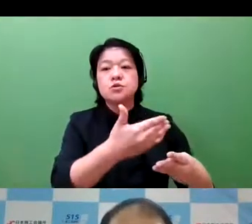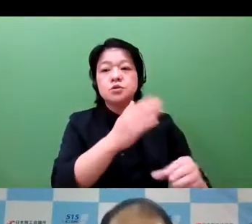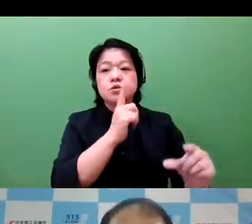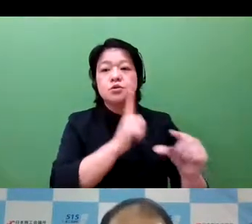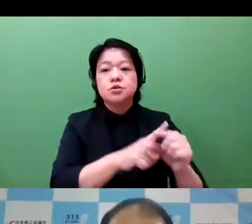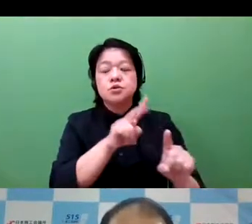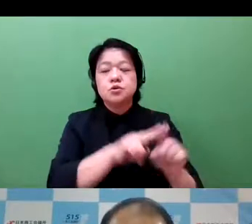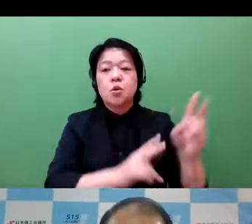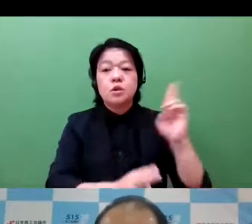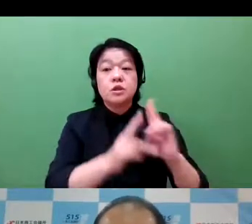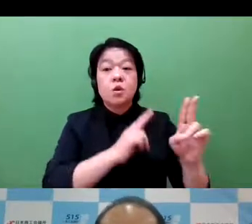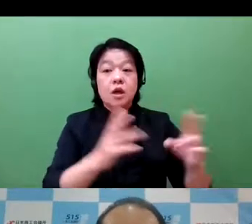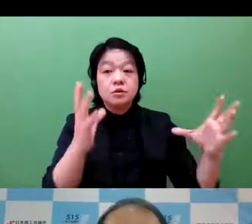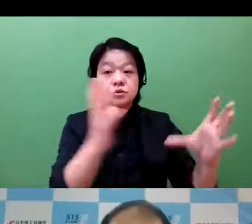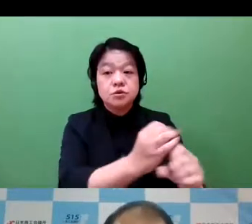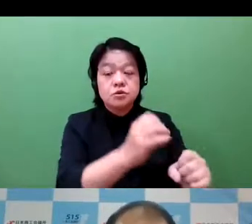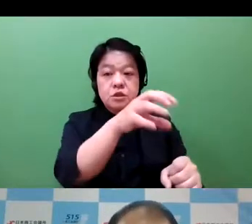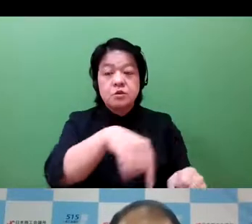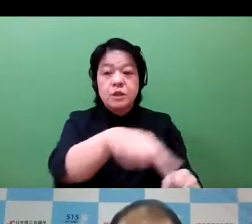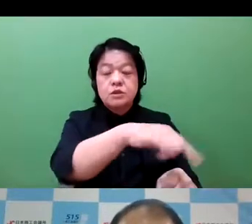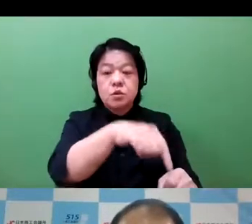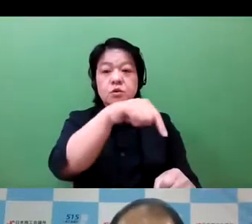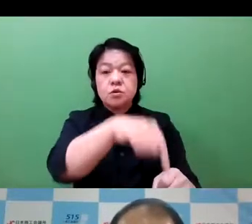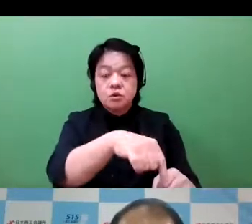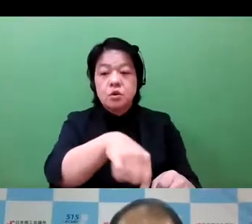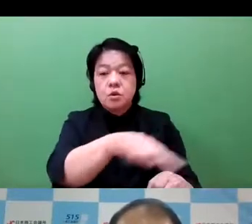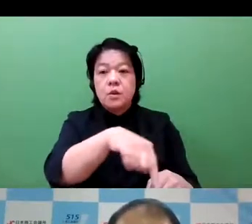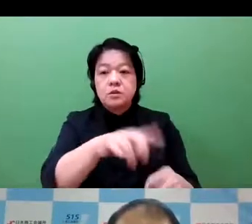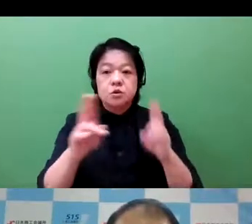indicated as a so-called mecca of a small and medium-sized enterprises.